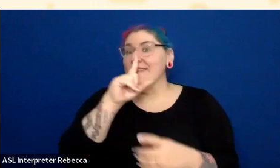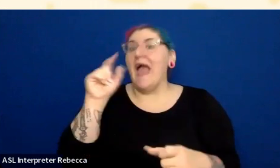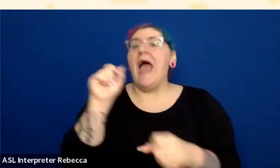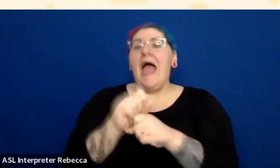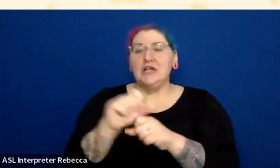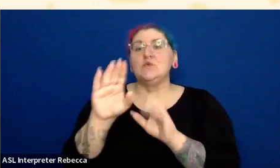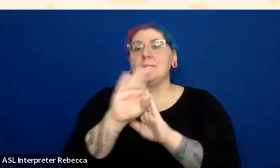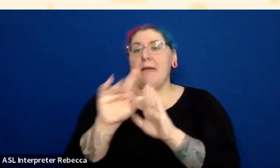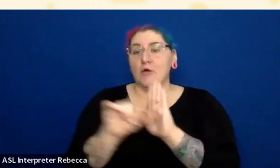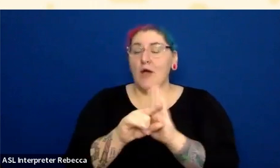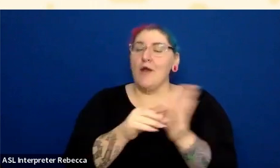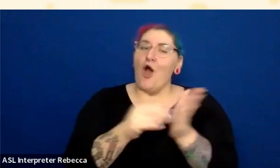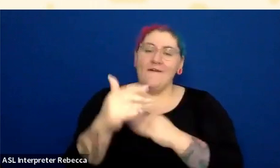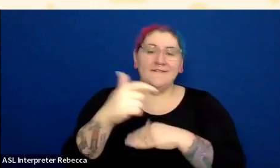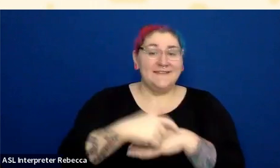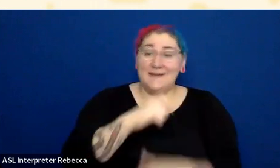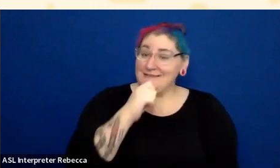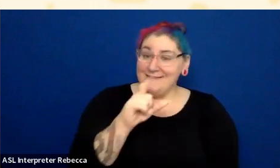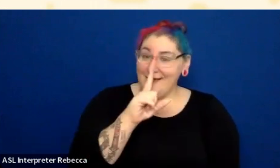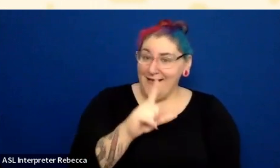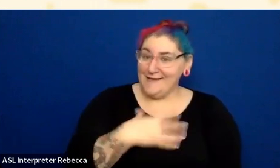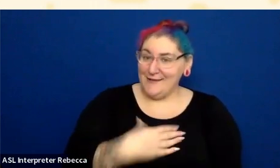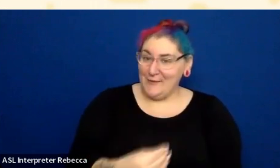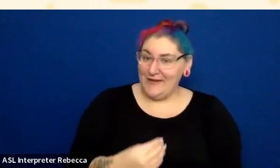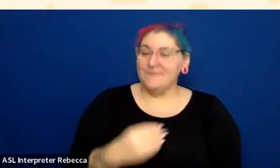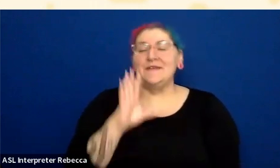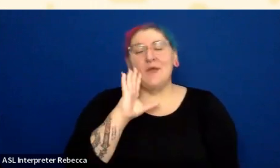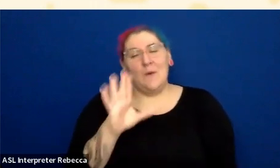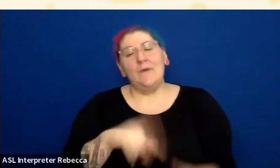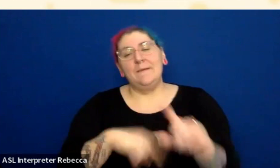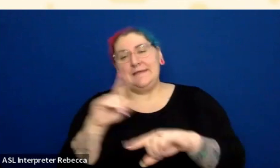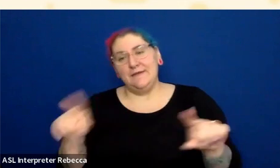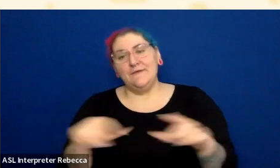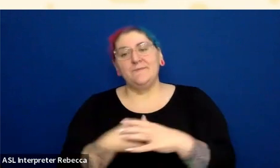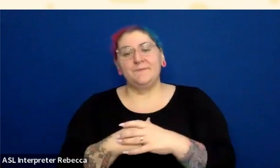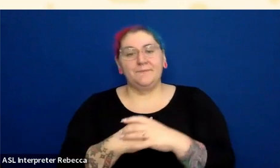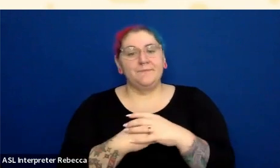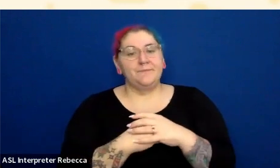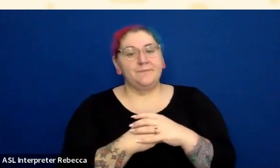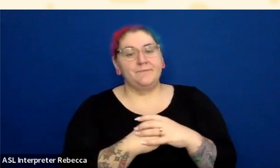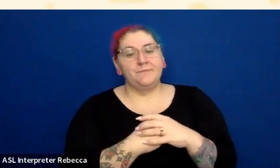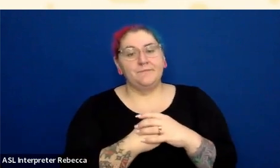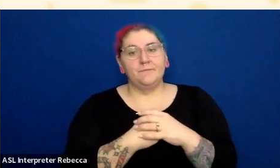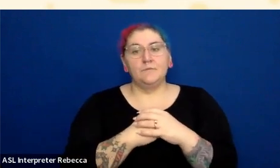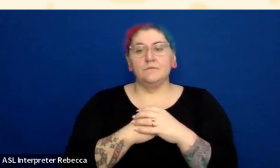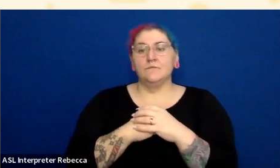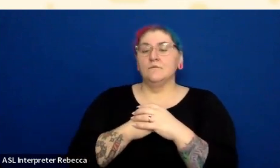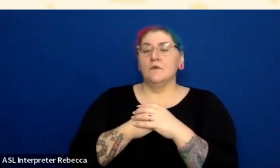It's going to be some other color. So yes.